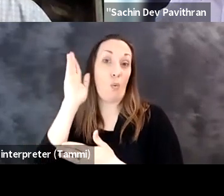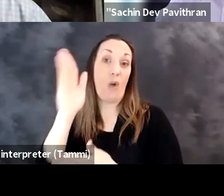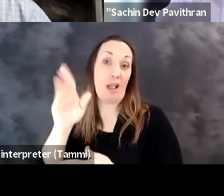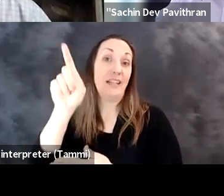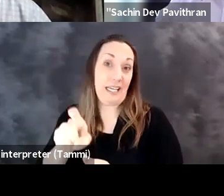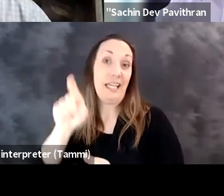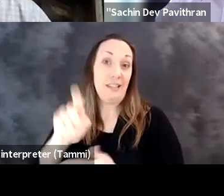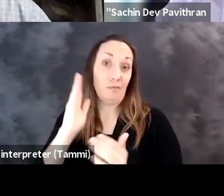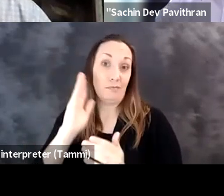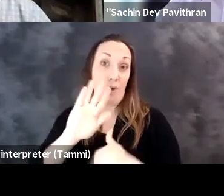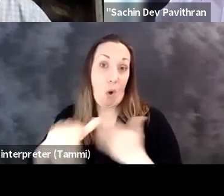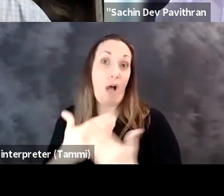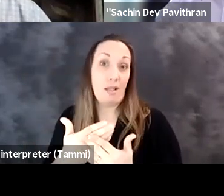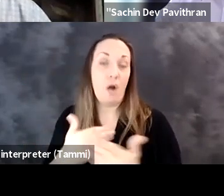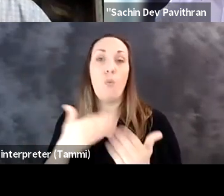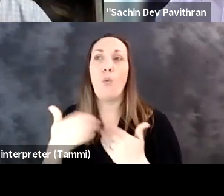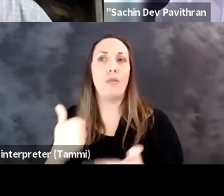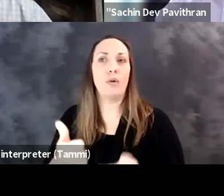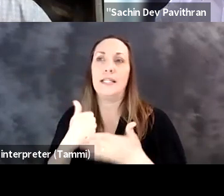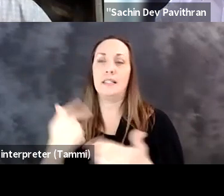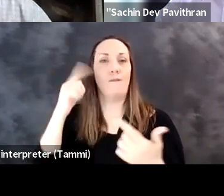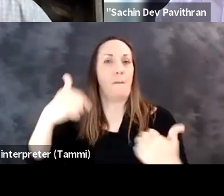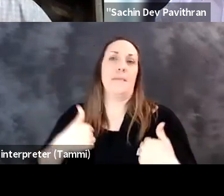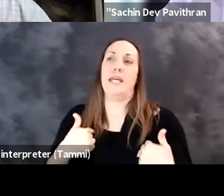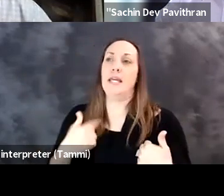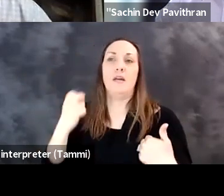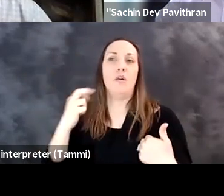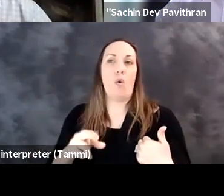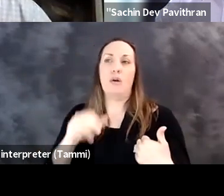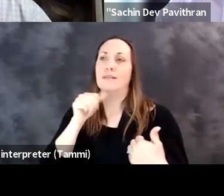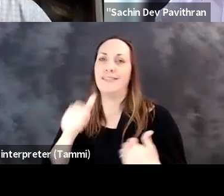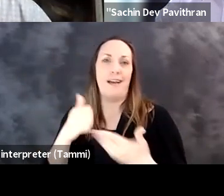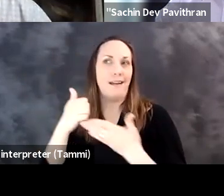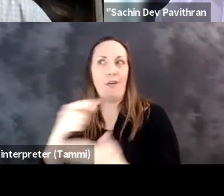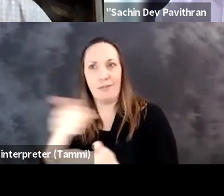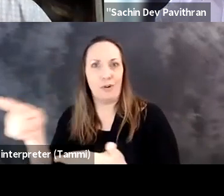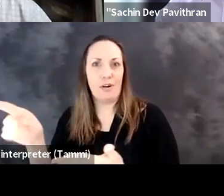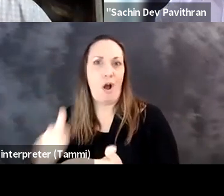filtering is something that we're all going to need, regardless of whether it's assistive for me or just really